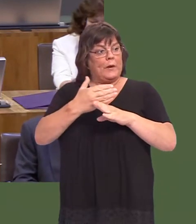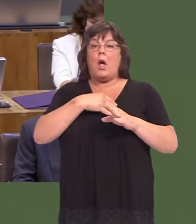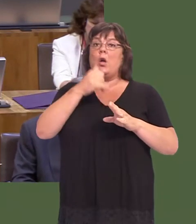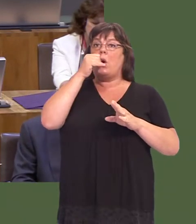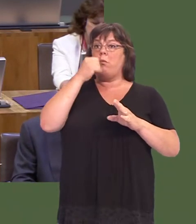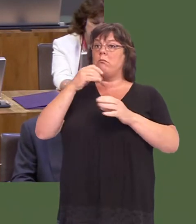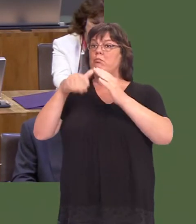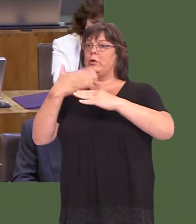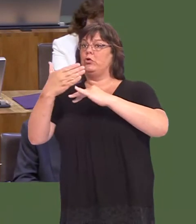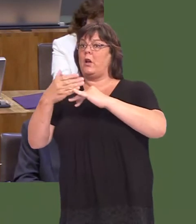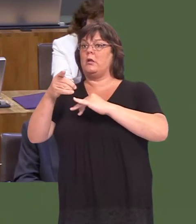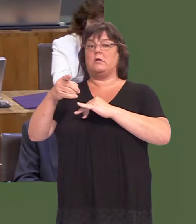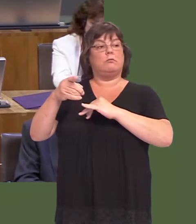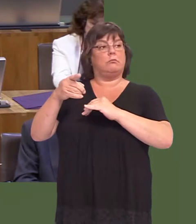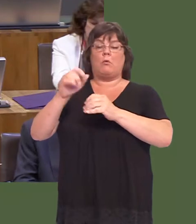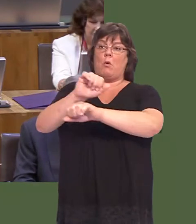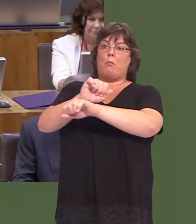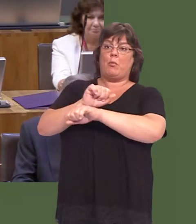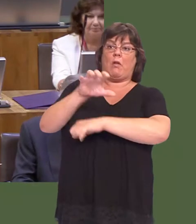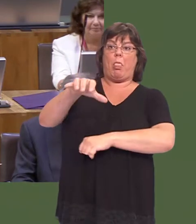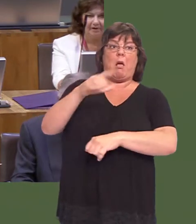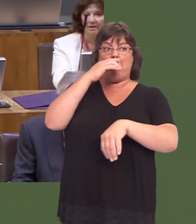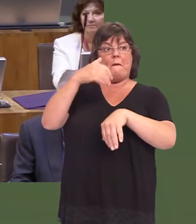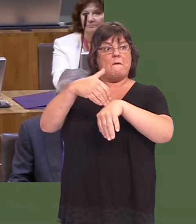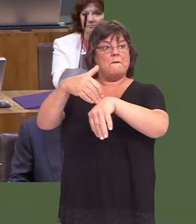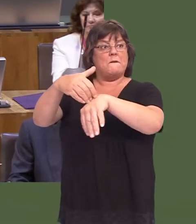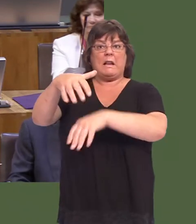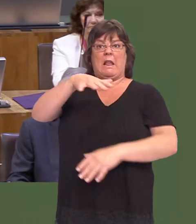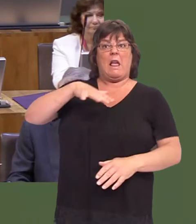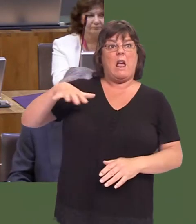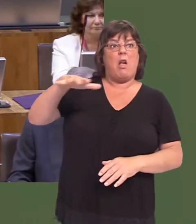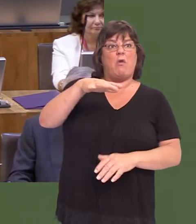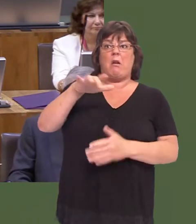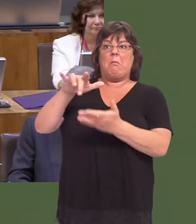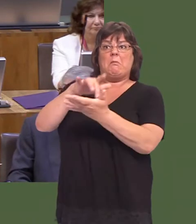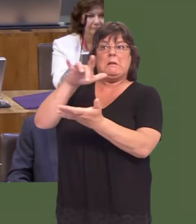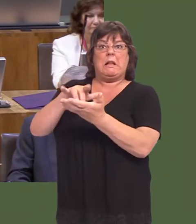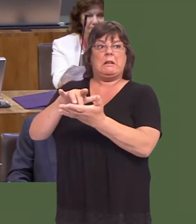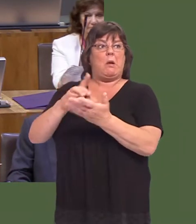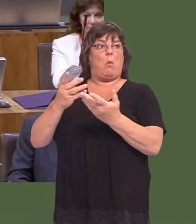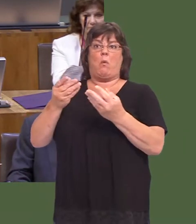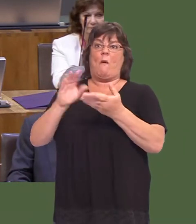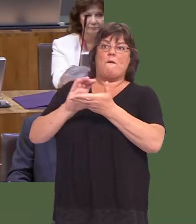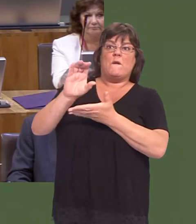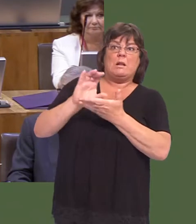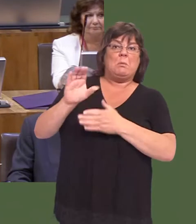It had no detrimental effect at all on the immediate area, or indeed on the town of Bridgend, or indeed on investment.